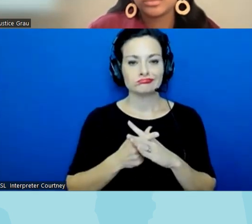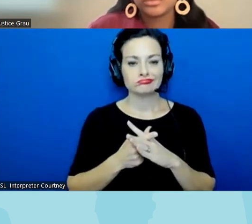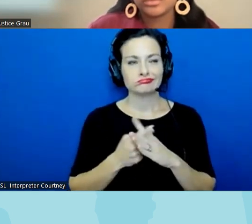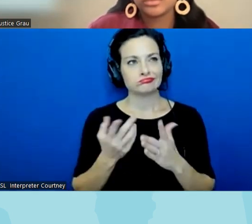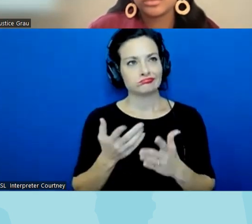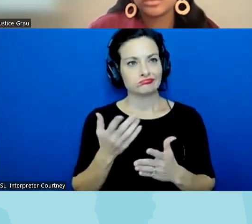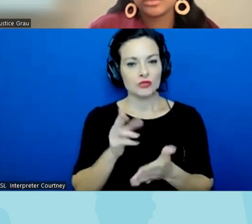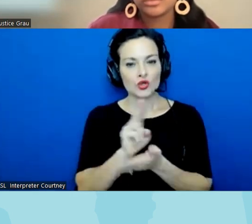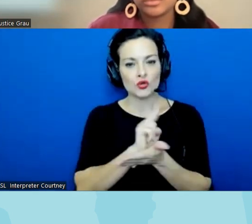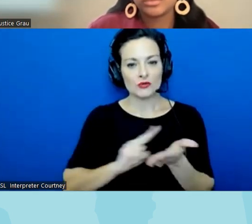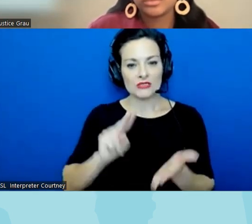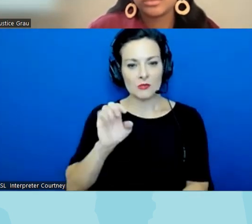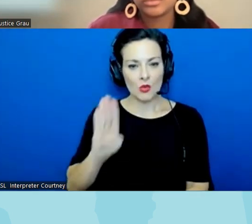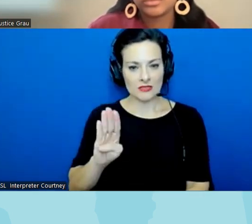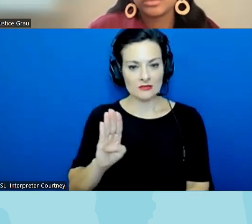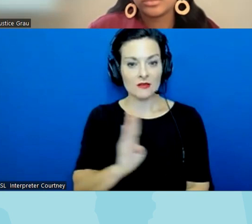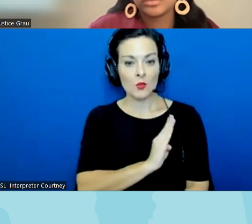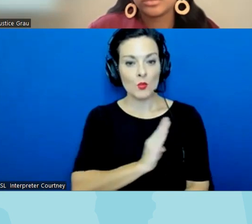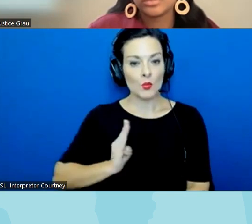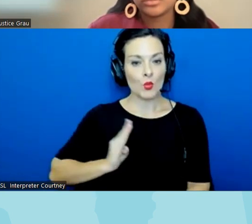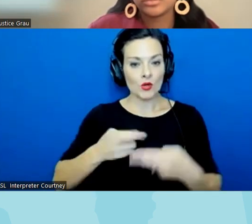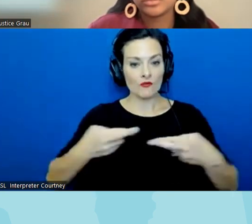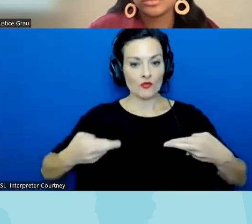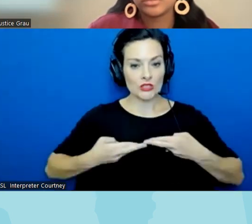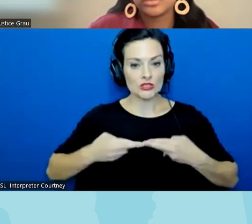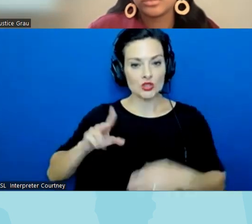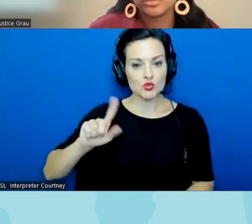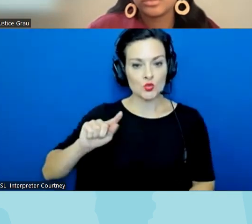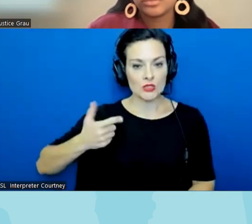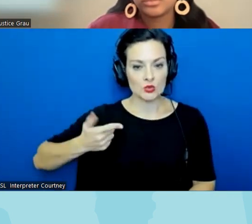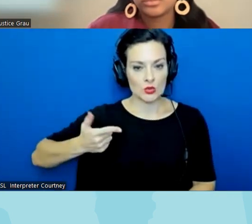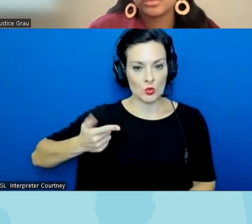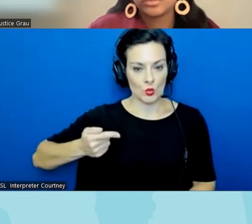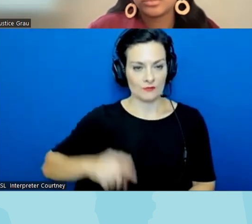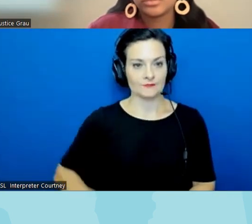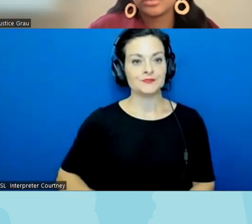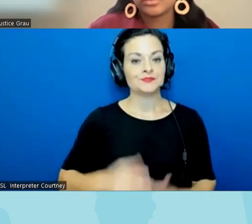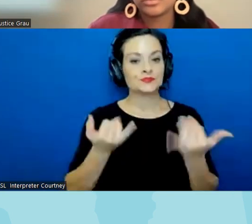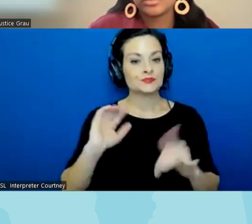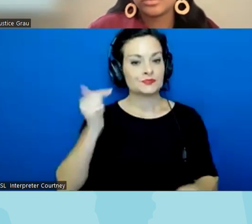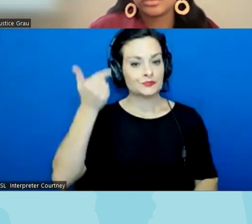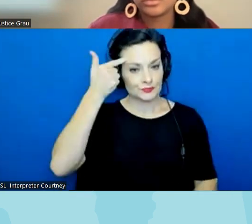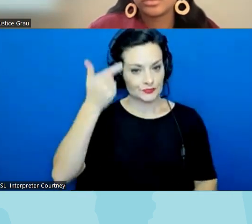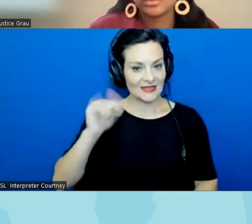University of Nebraska Board of regions in 2021 uh our current governor Jim pillan was on the board